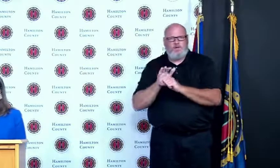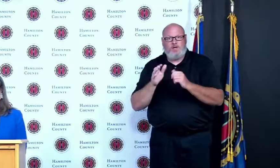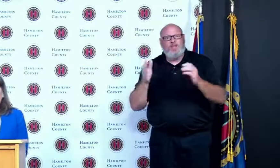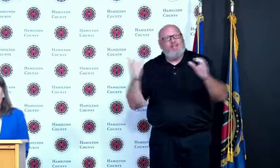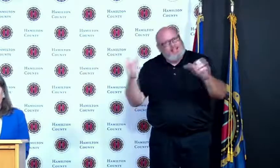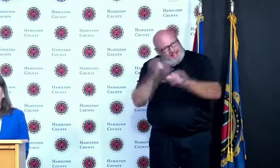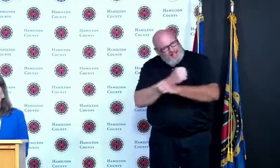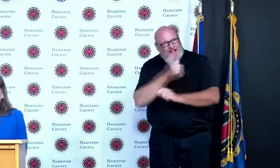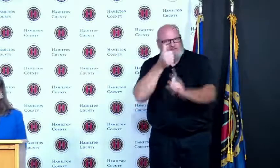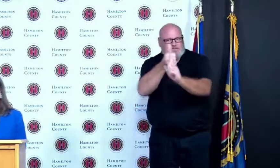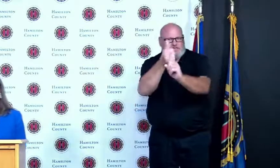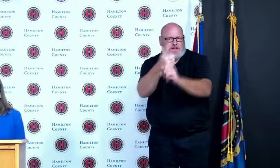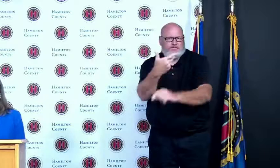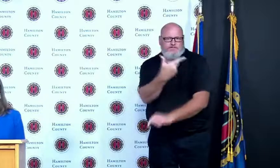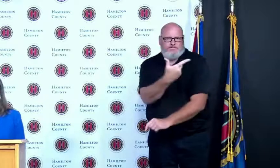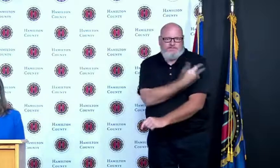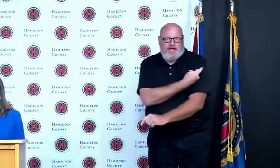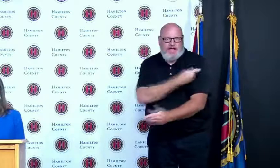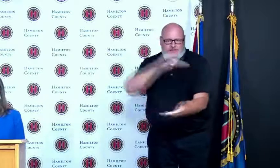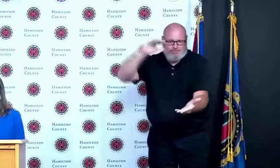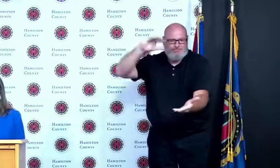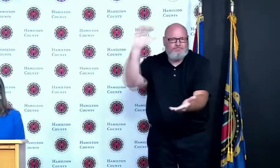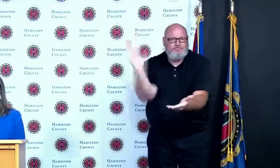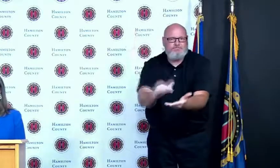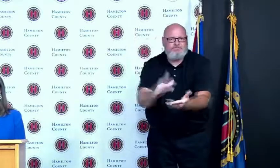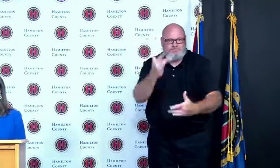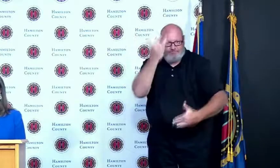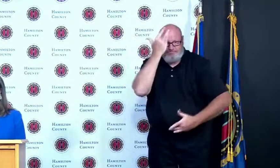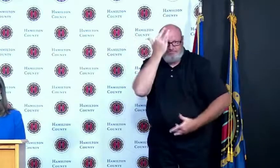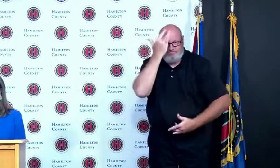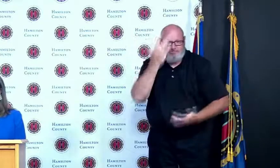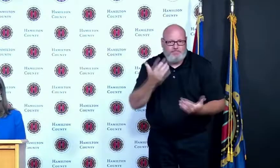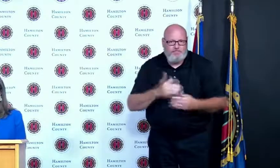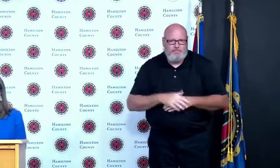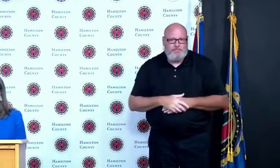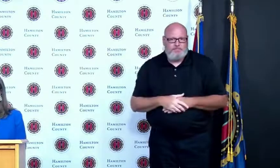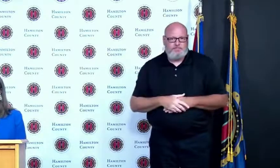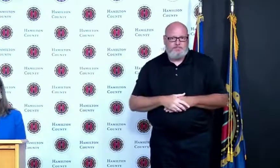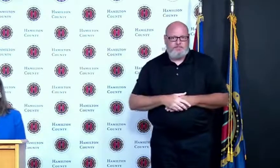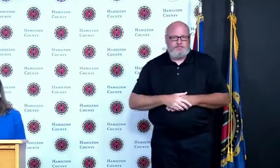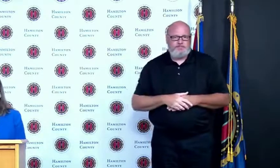while it's hard to find a silver lining from this experience I do believe that there are some